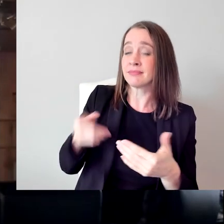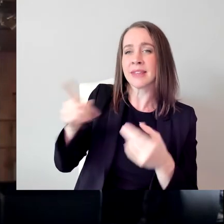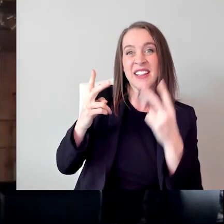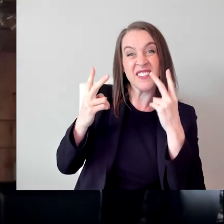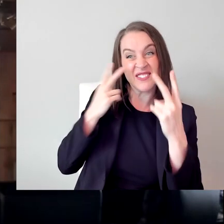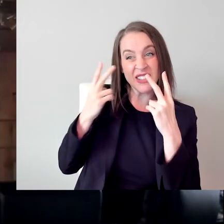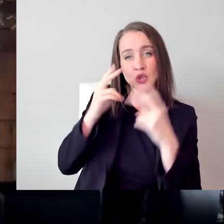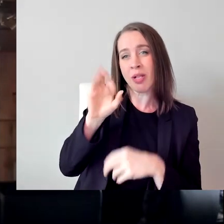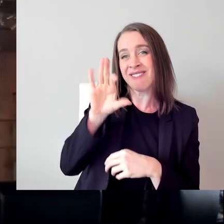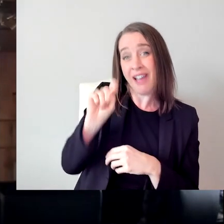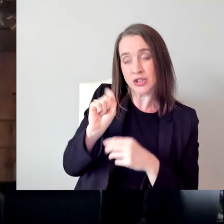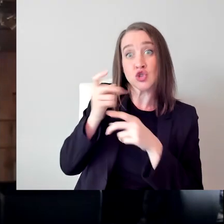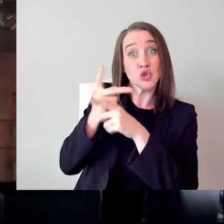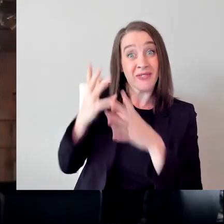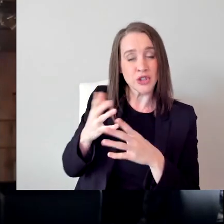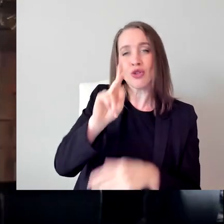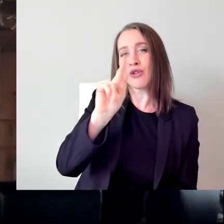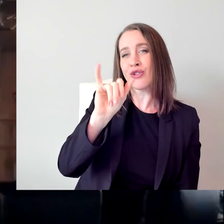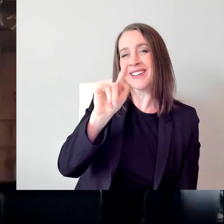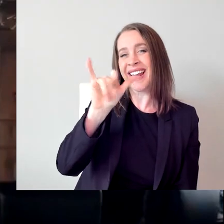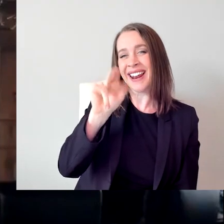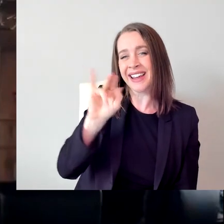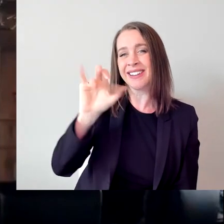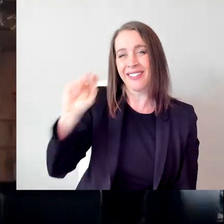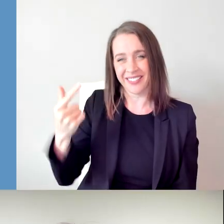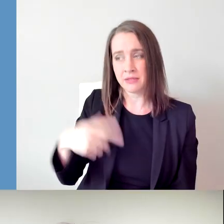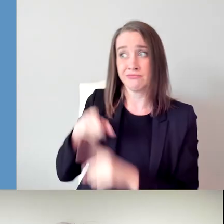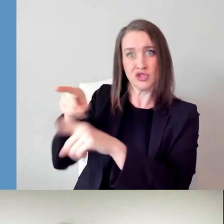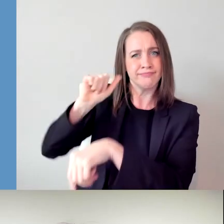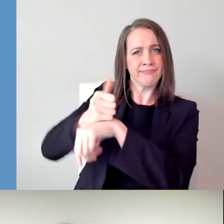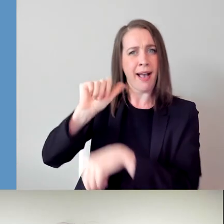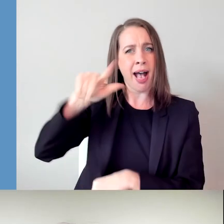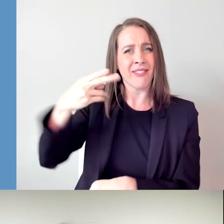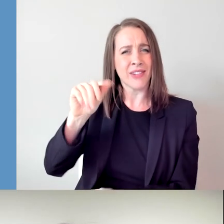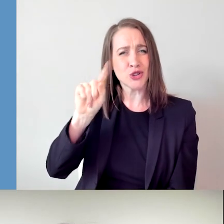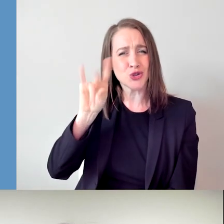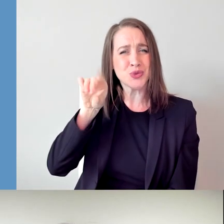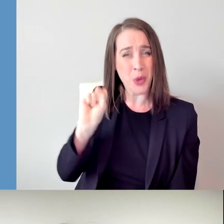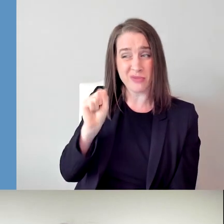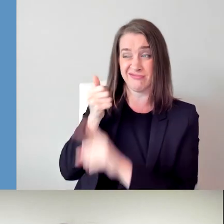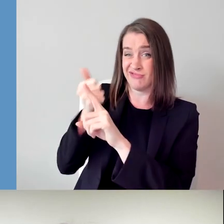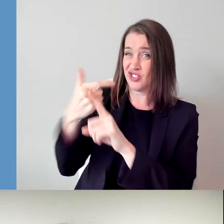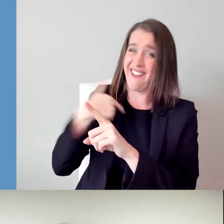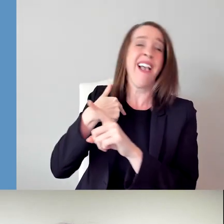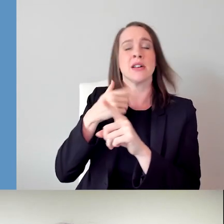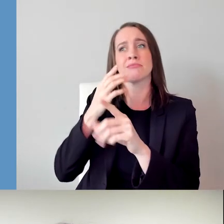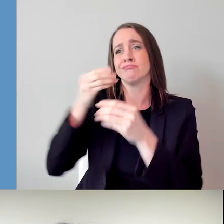supervisor Kaitlyn Yang, who is the founder of Alpha Studios. Kaitlyn has more than 50 credits to her name,